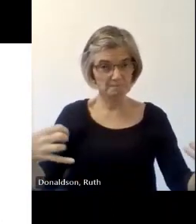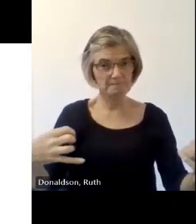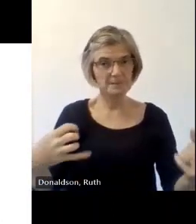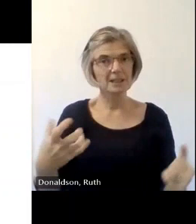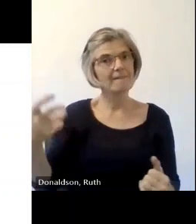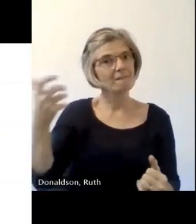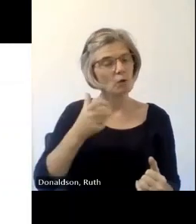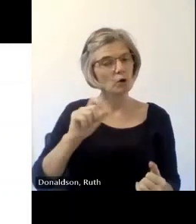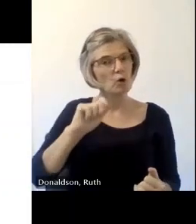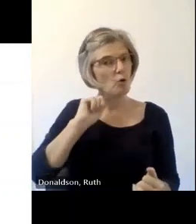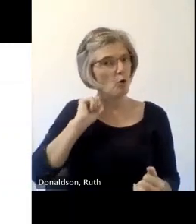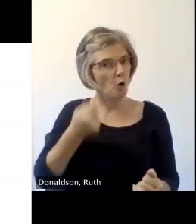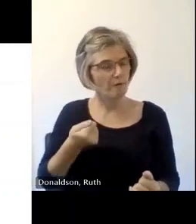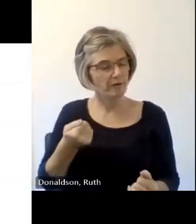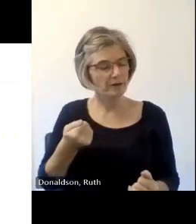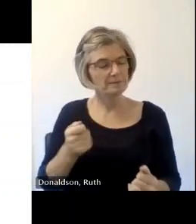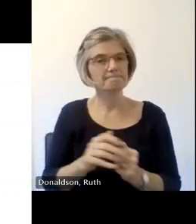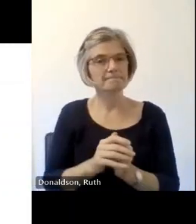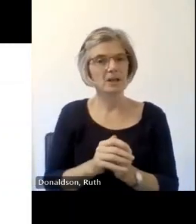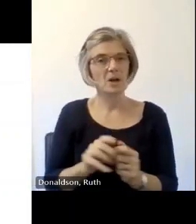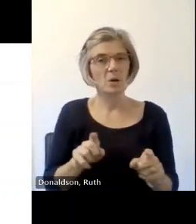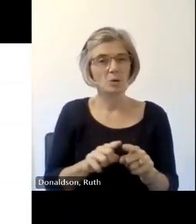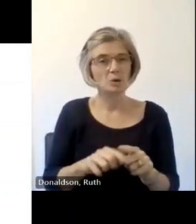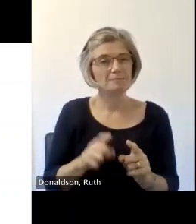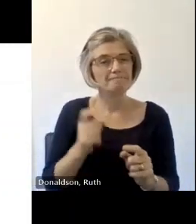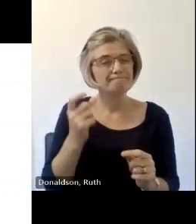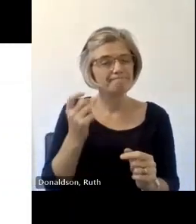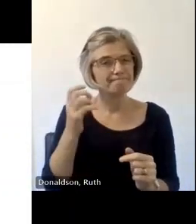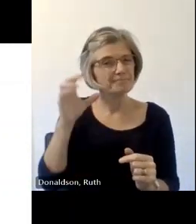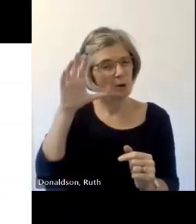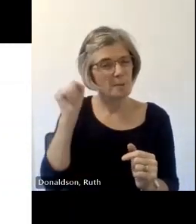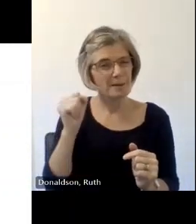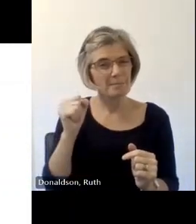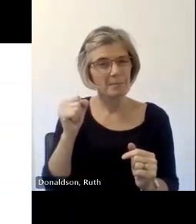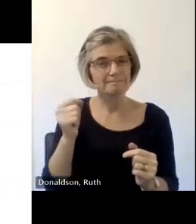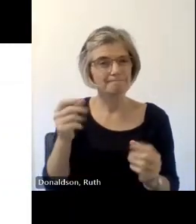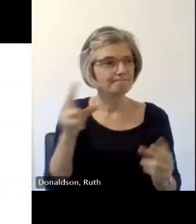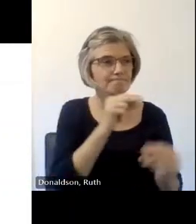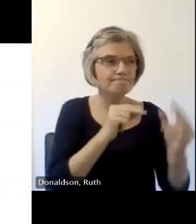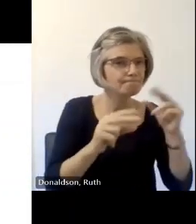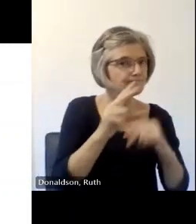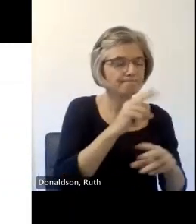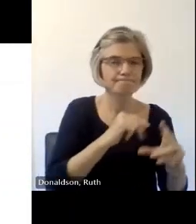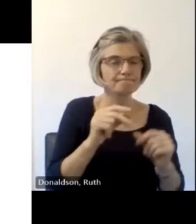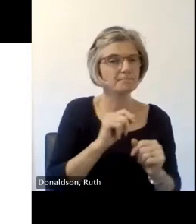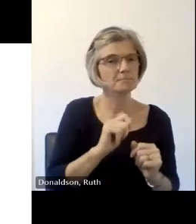mindful of talking amongst yourselves because you will get picked up and heard um if you're